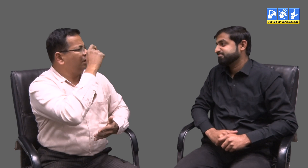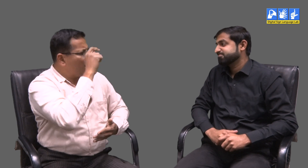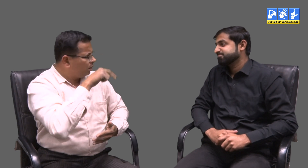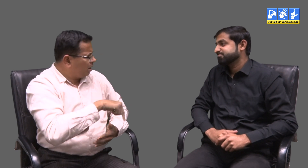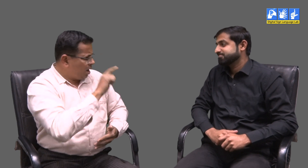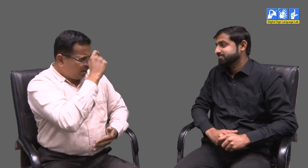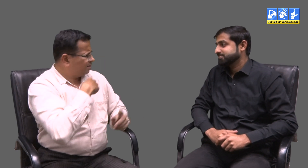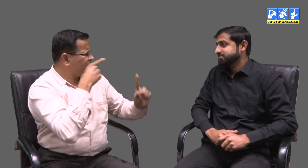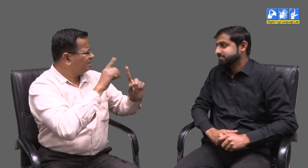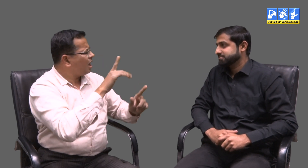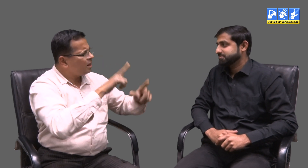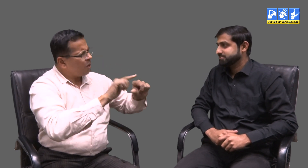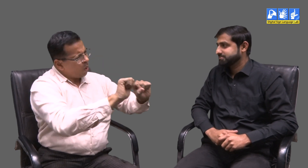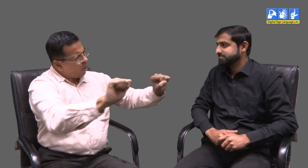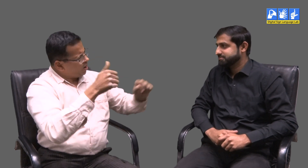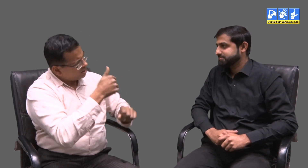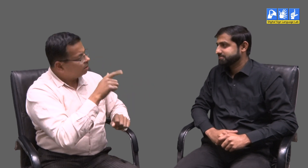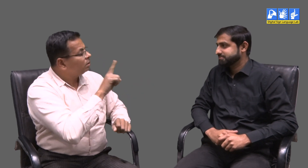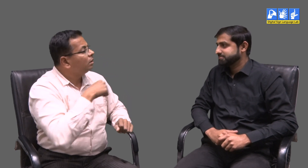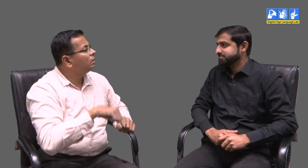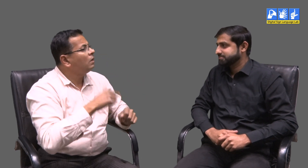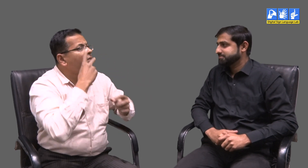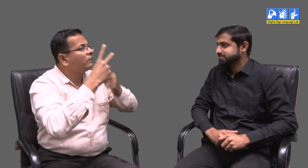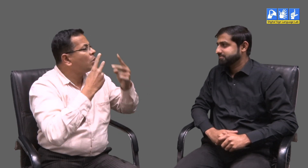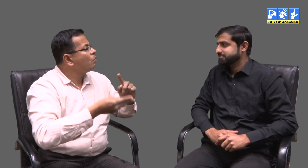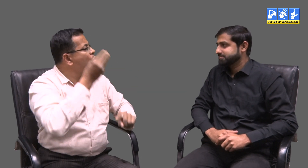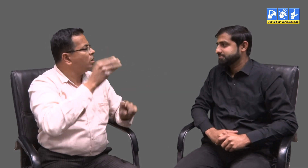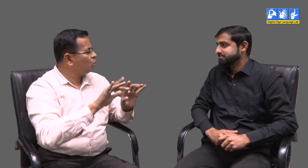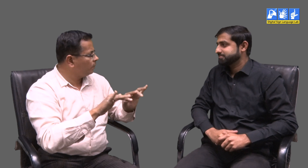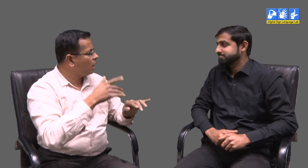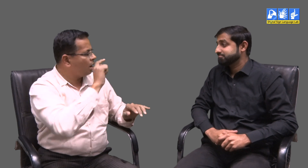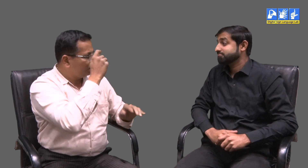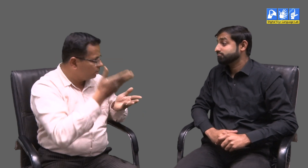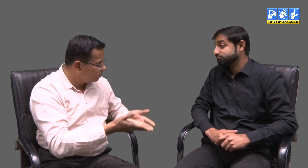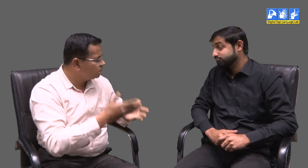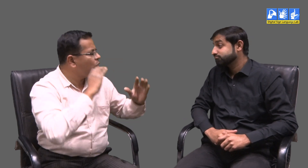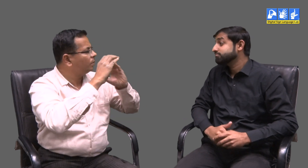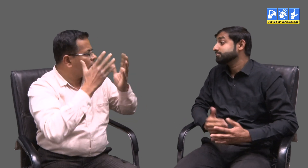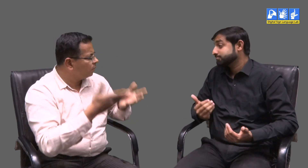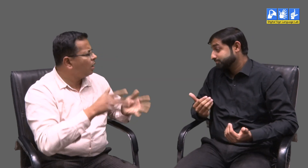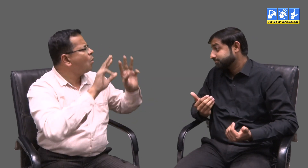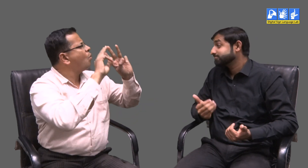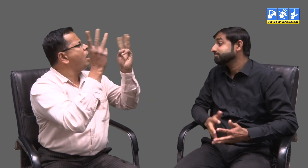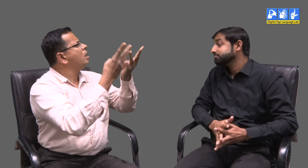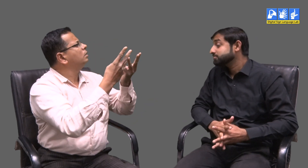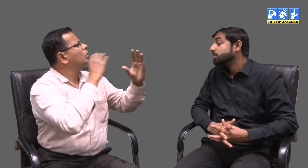which can be understood by the company head. Not only English, they can learn any language. Across the world English is the most widely used language.